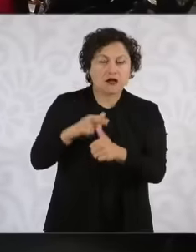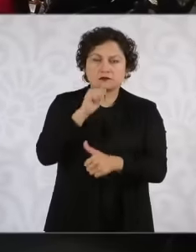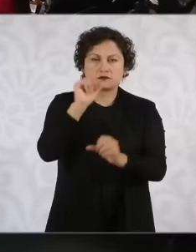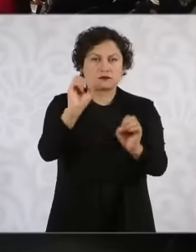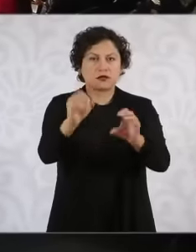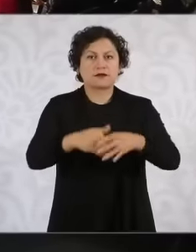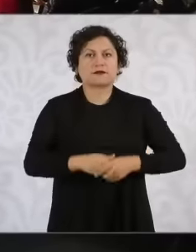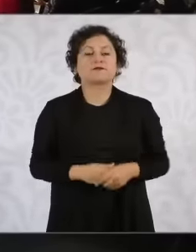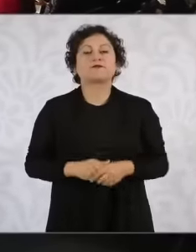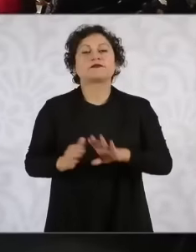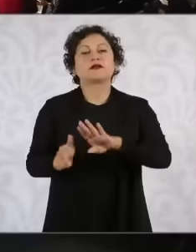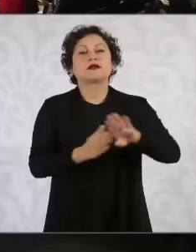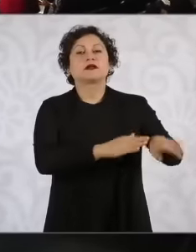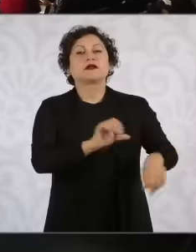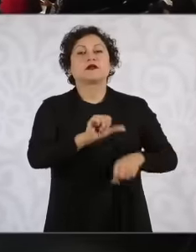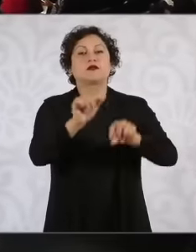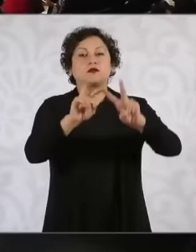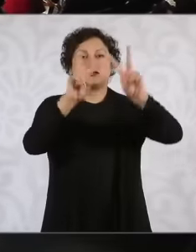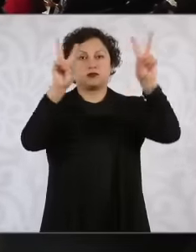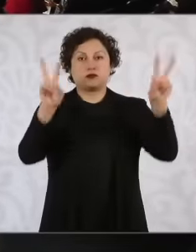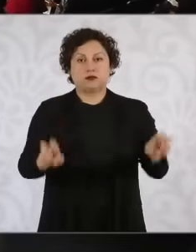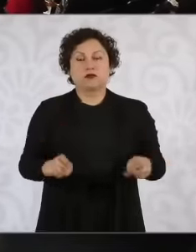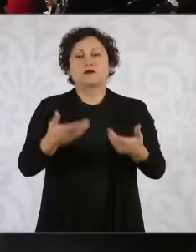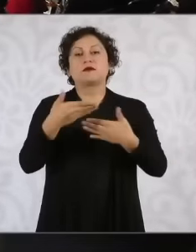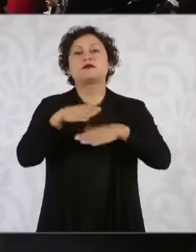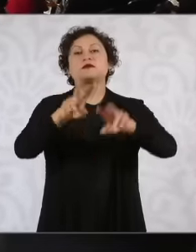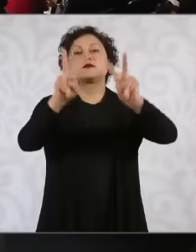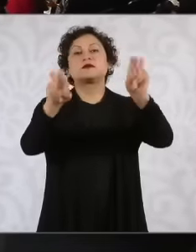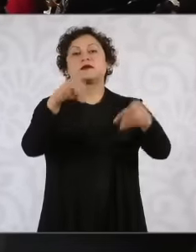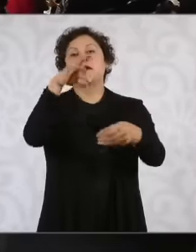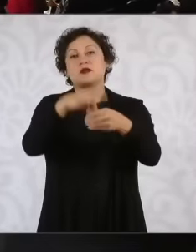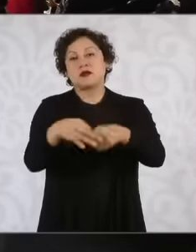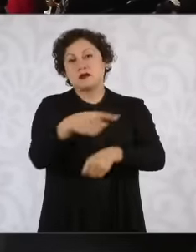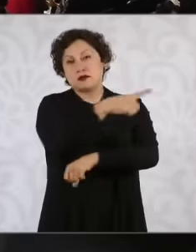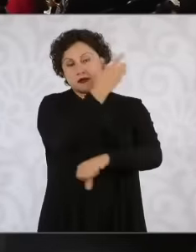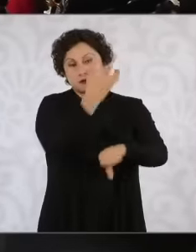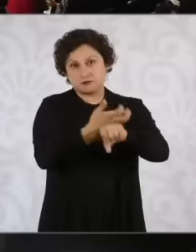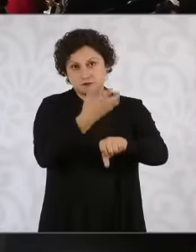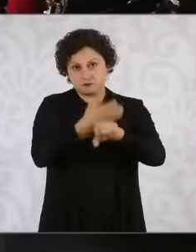presidential issue about the elections in the United States, what would be the best scenario for Mexico